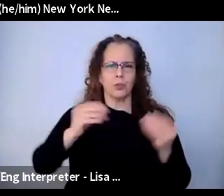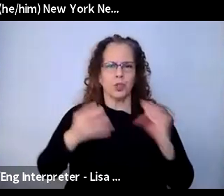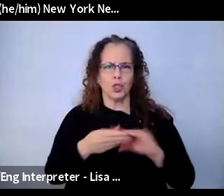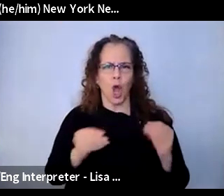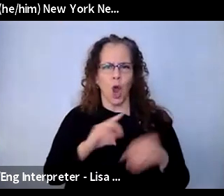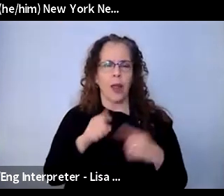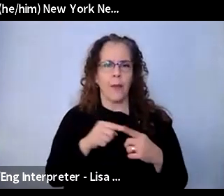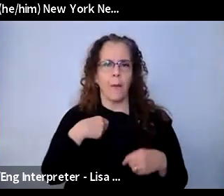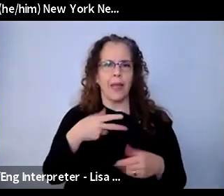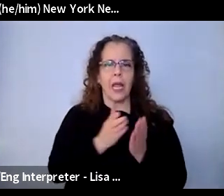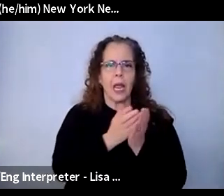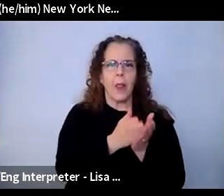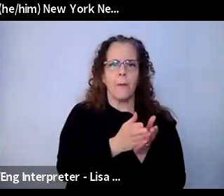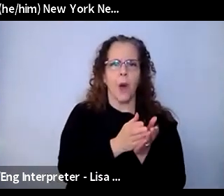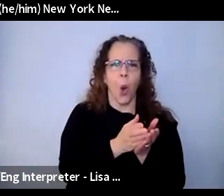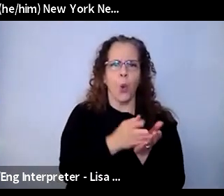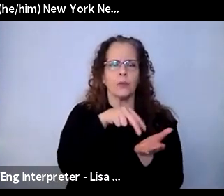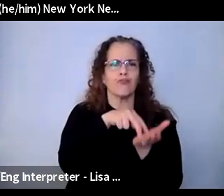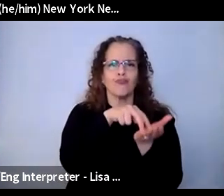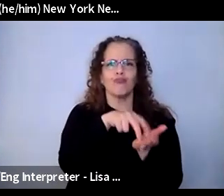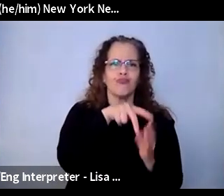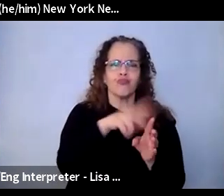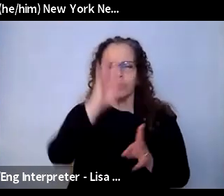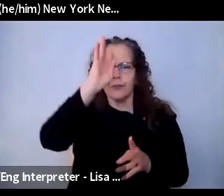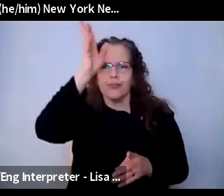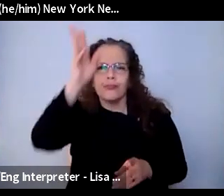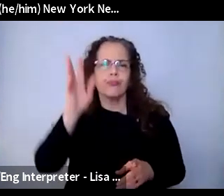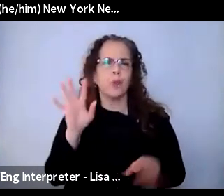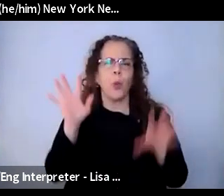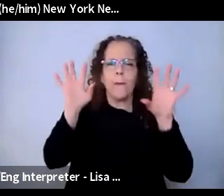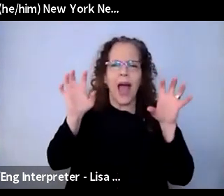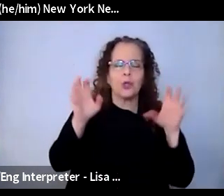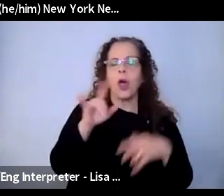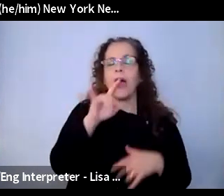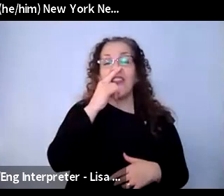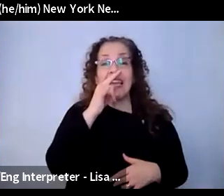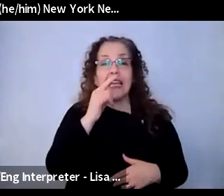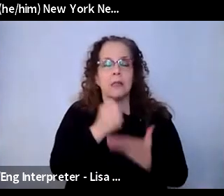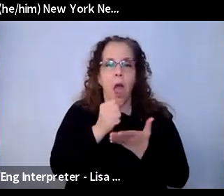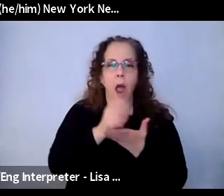boat on the ocean with some, you know, monsters. And I don't know, the kids made up the story, they kept asking him to